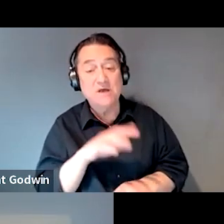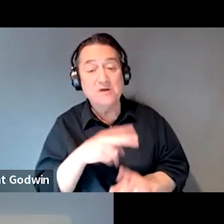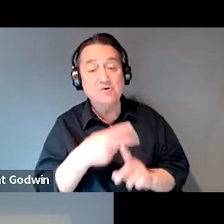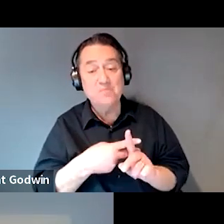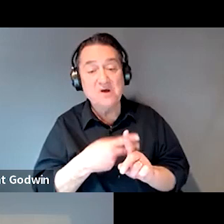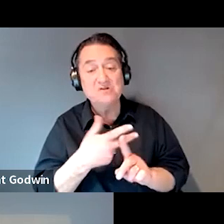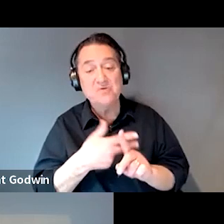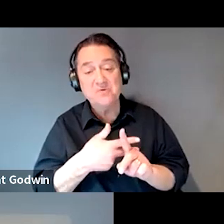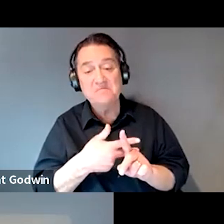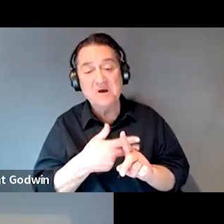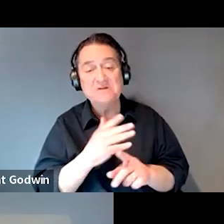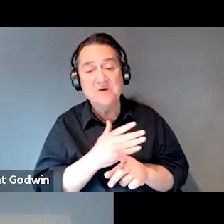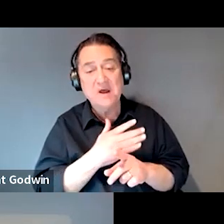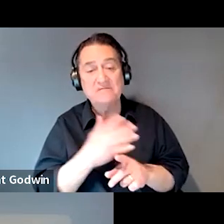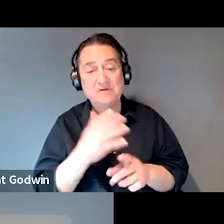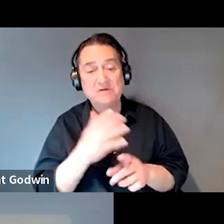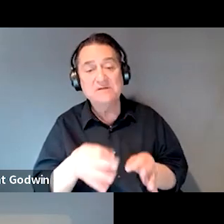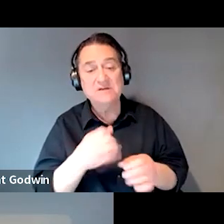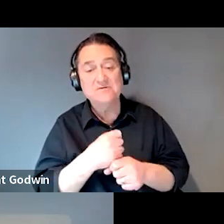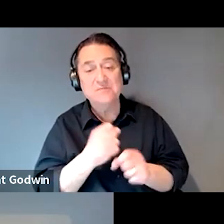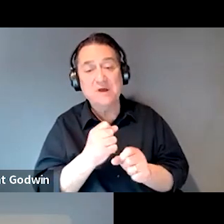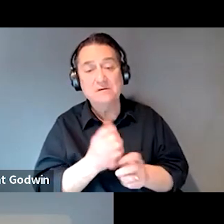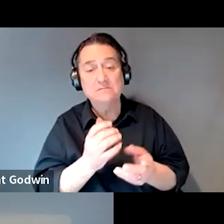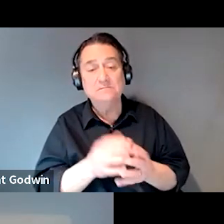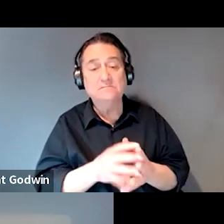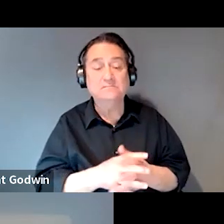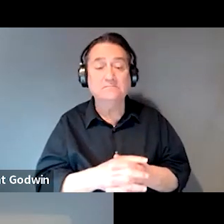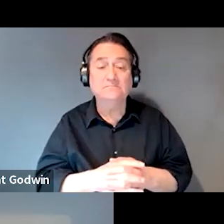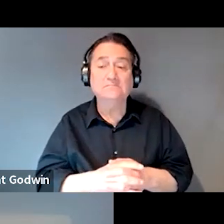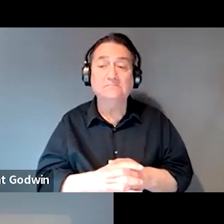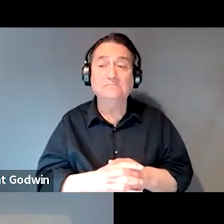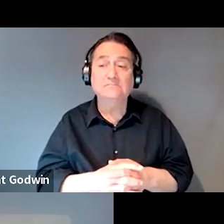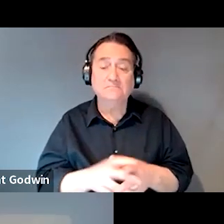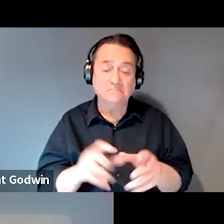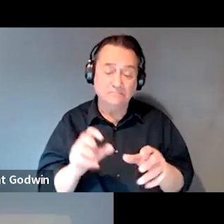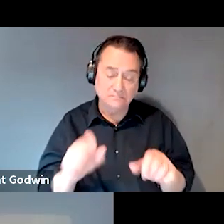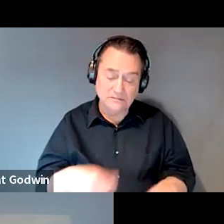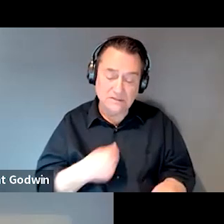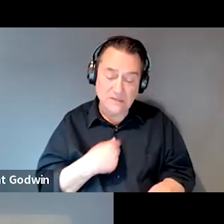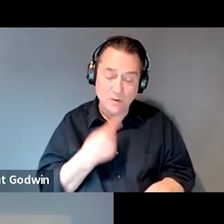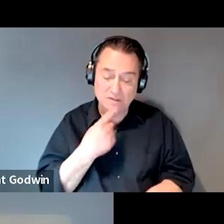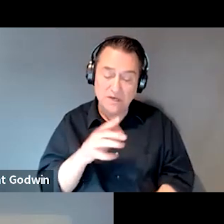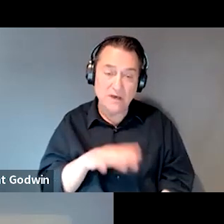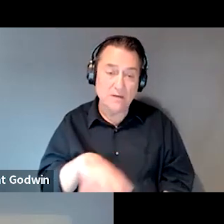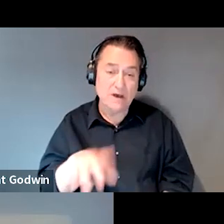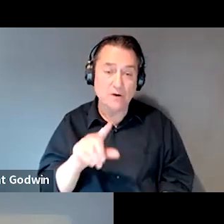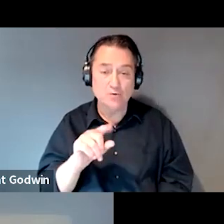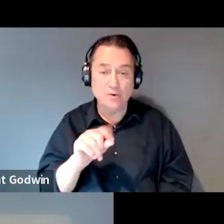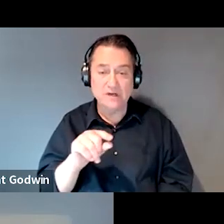and decisions been made there and yeah, I would say about 20 to 30 cases.